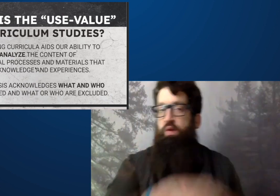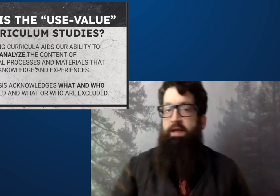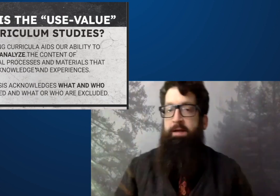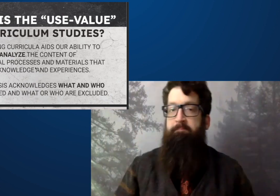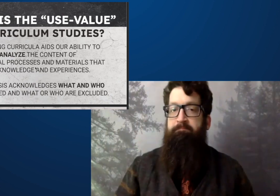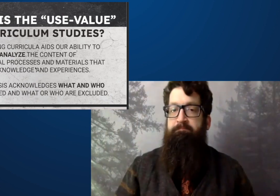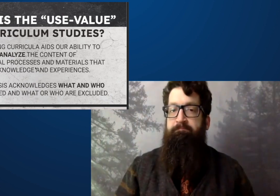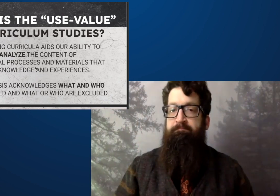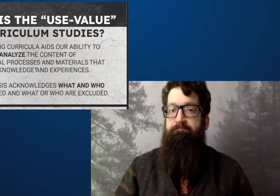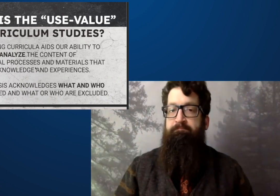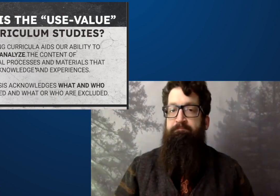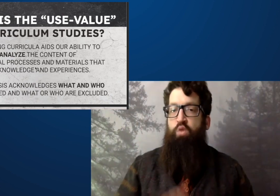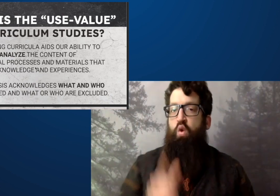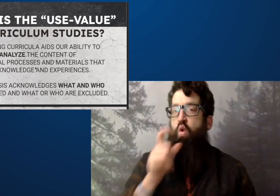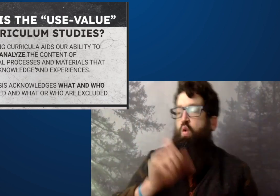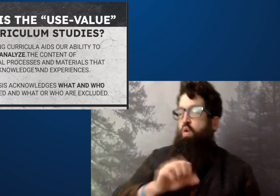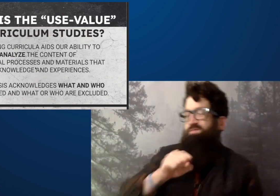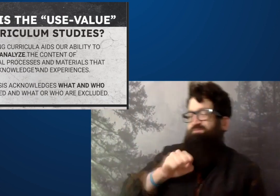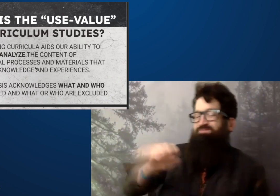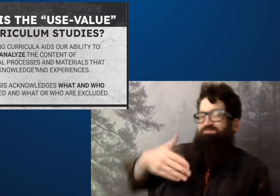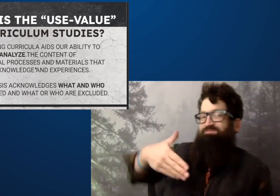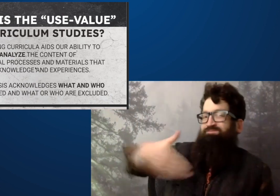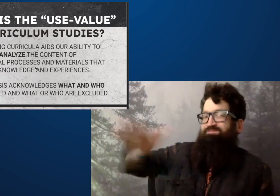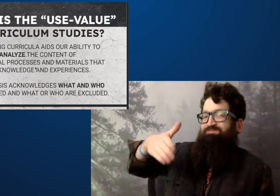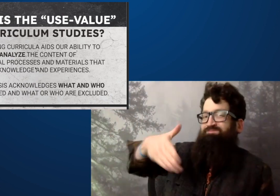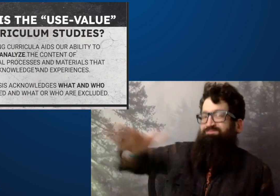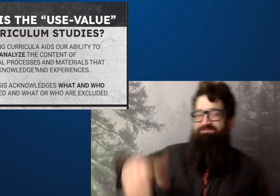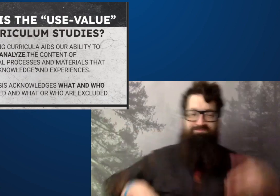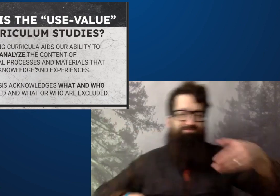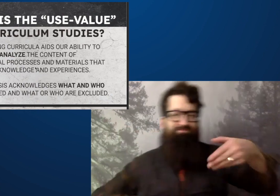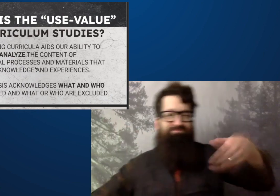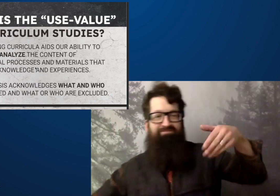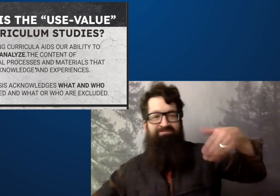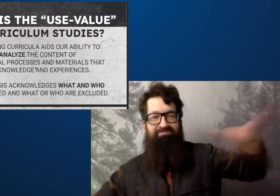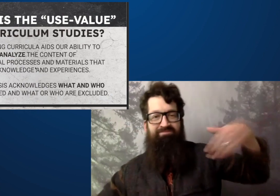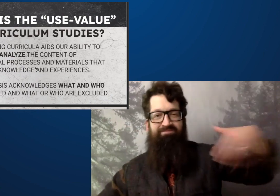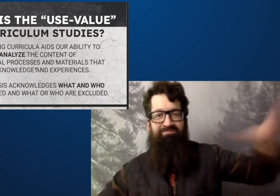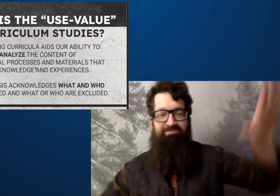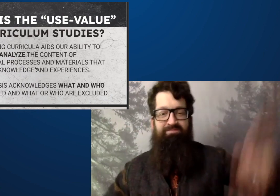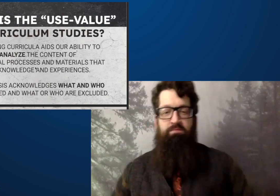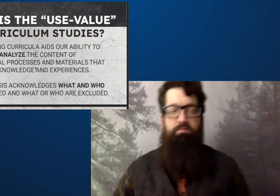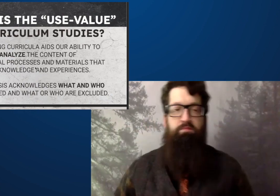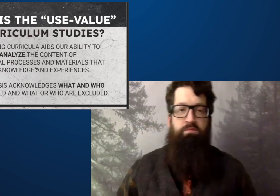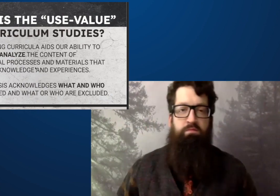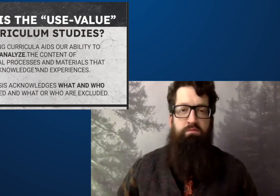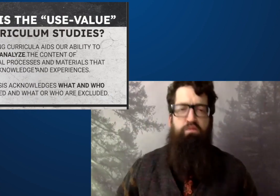This also talks about who's been left out, who has been kept out of this sphere